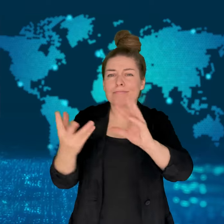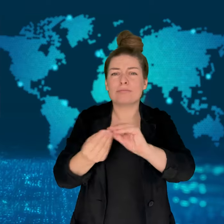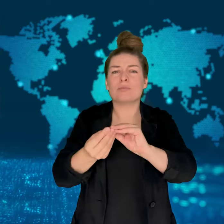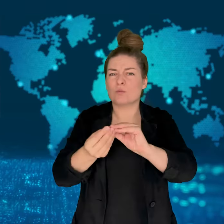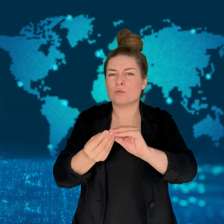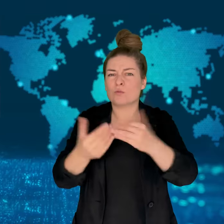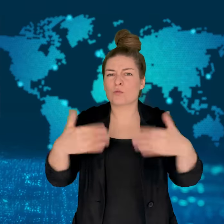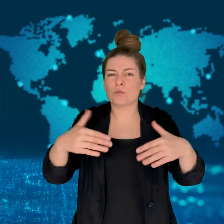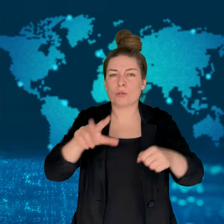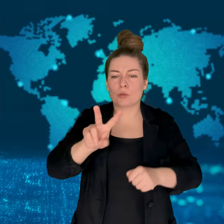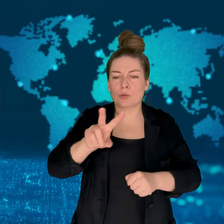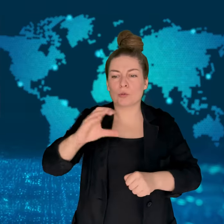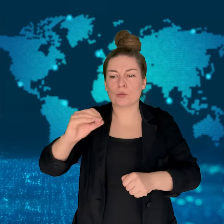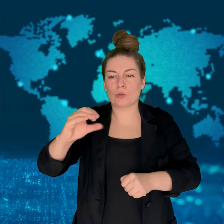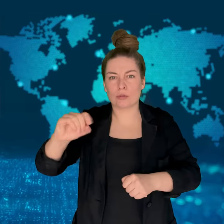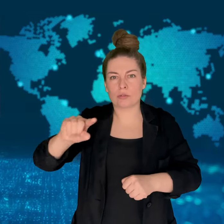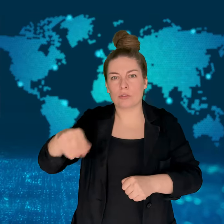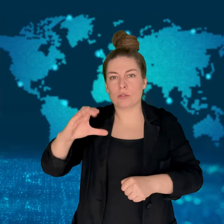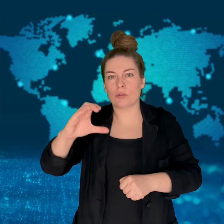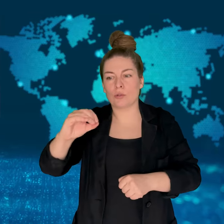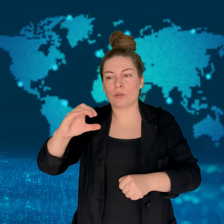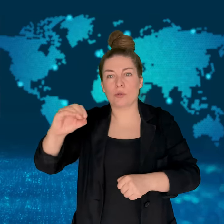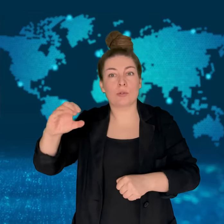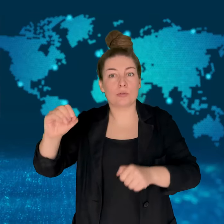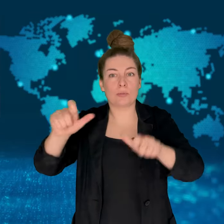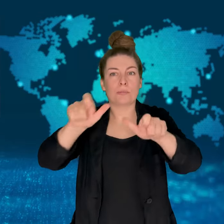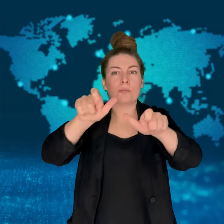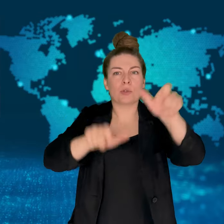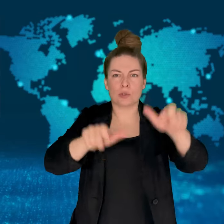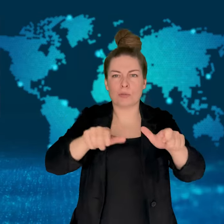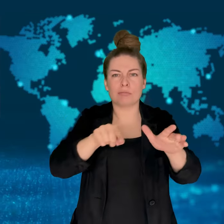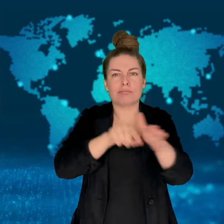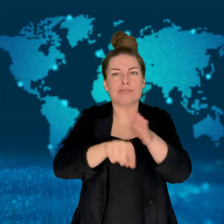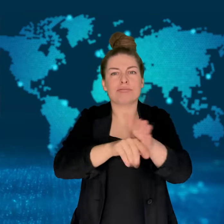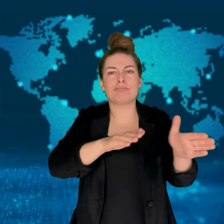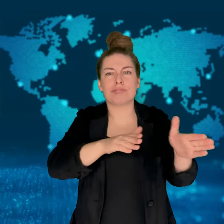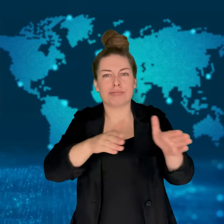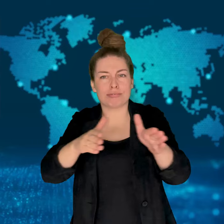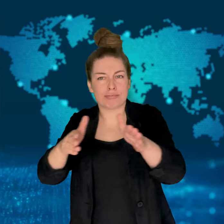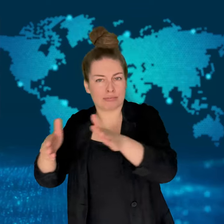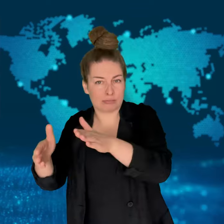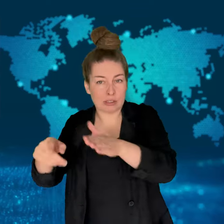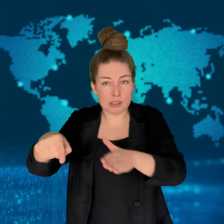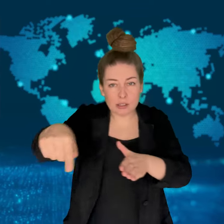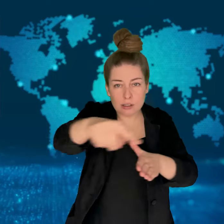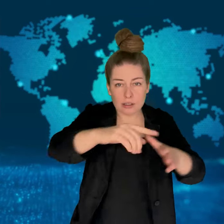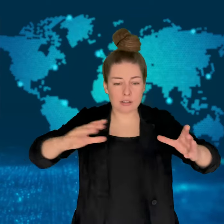In 1999, it was reported that 88% of them were indigenous.